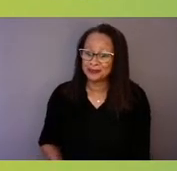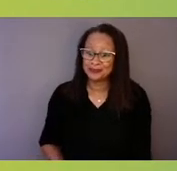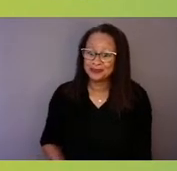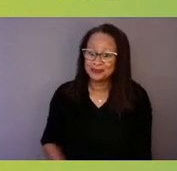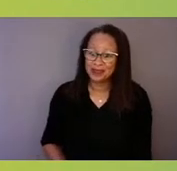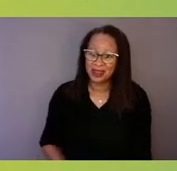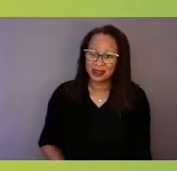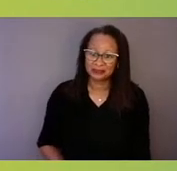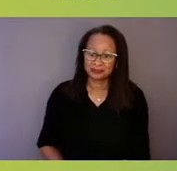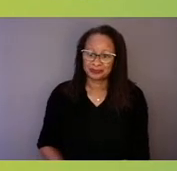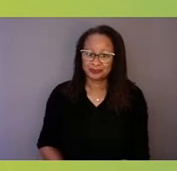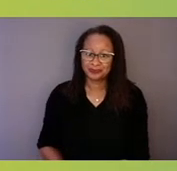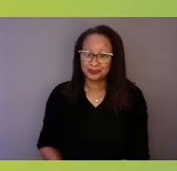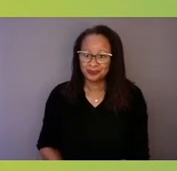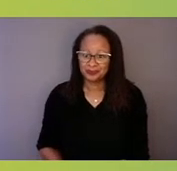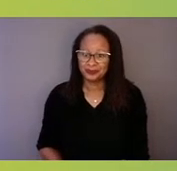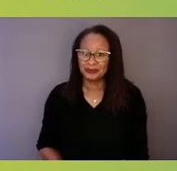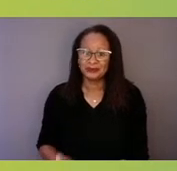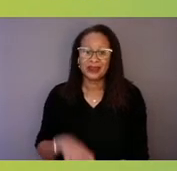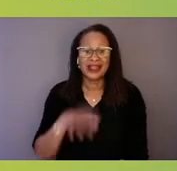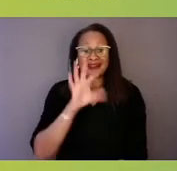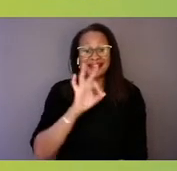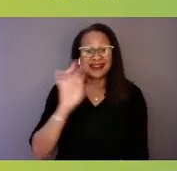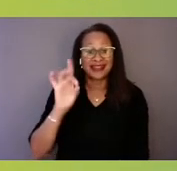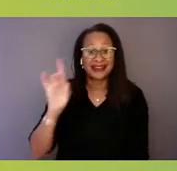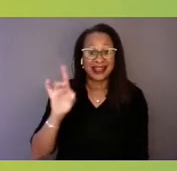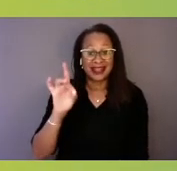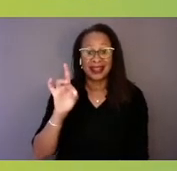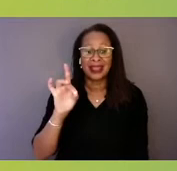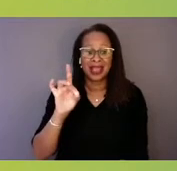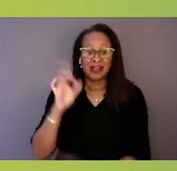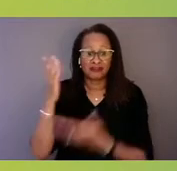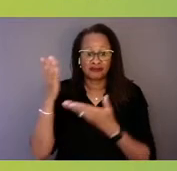988 provides us with a unique opportunity, as challenging as it is,